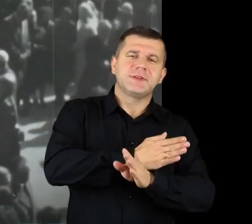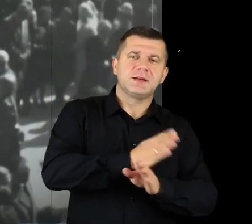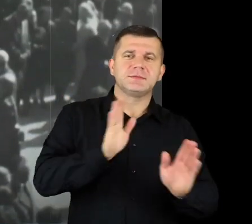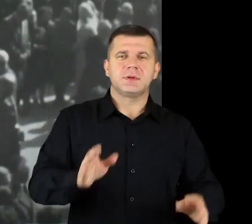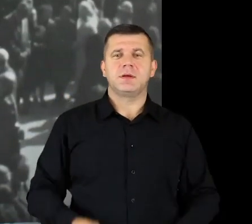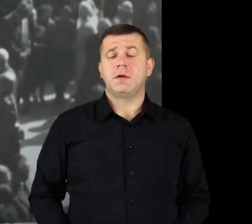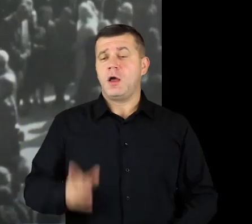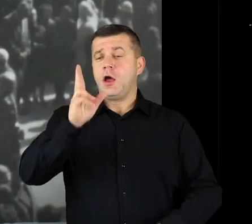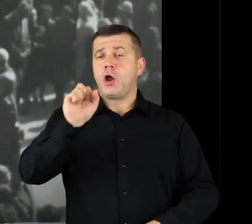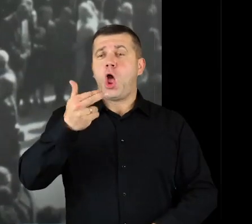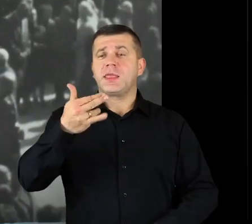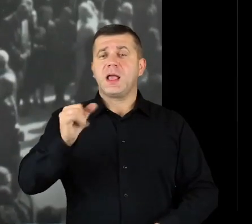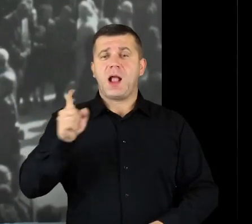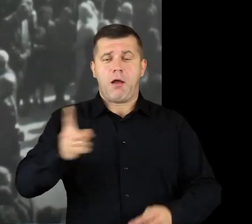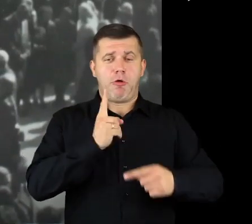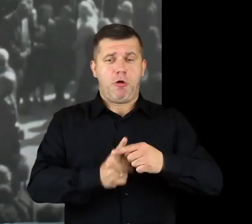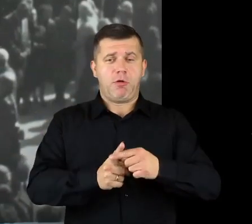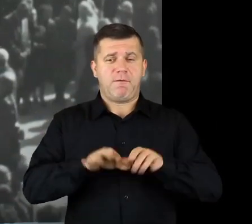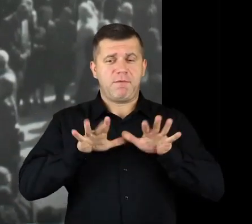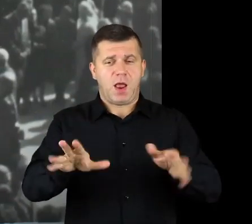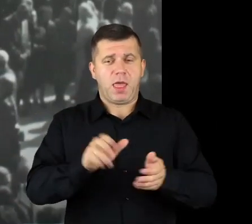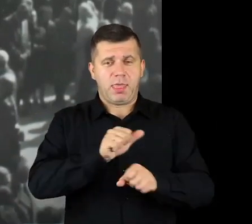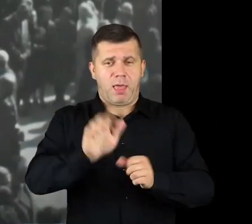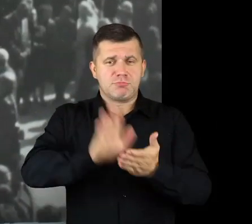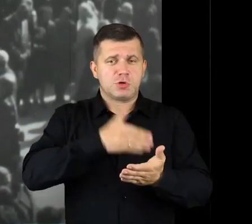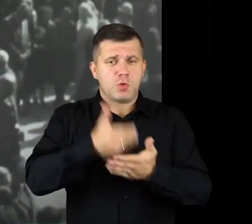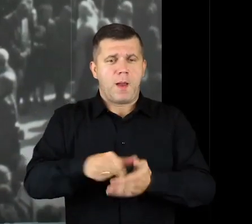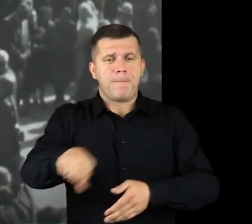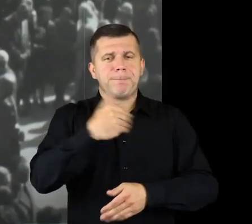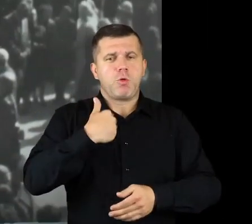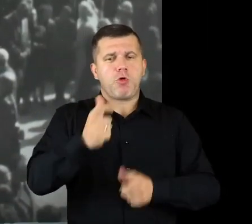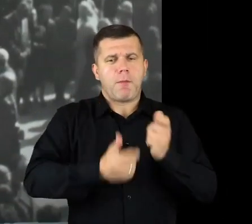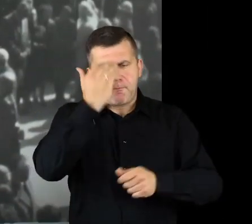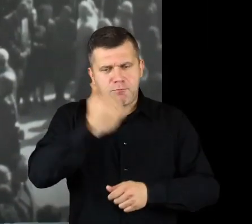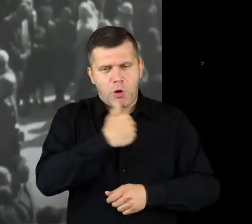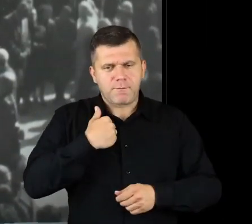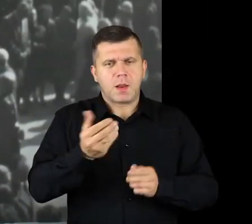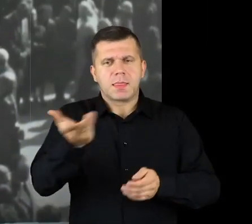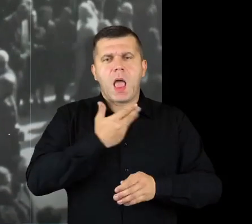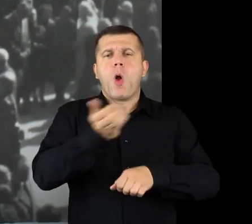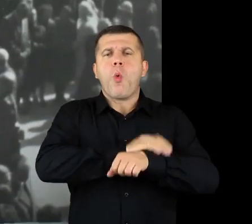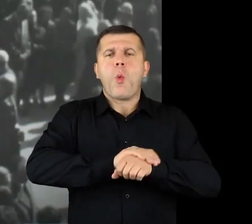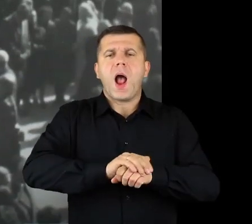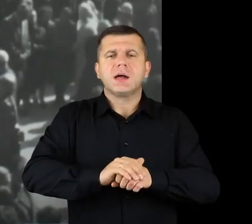There’s a lot of testimony in the parish archives, that someone prayed for being cured of alcoholism, or to be converted,